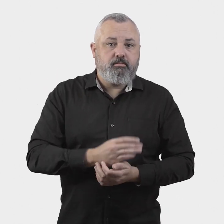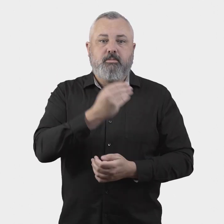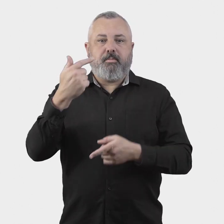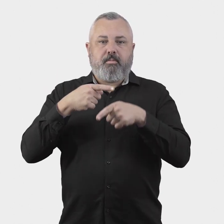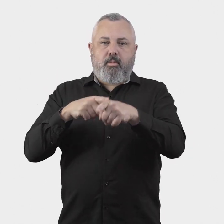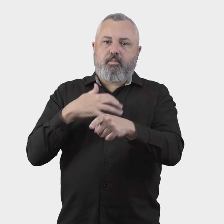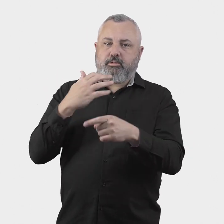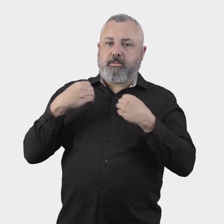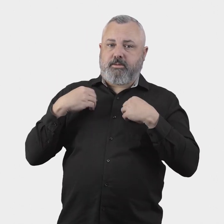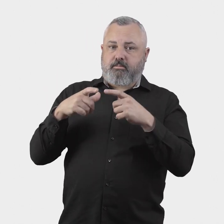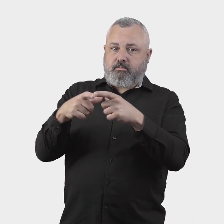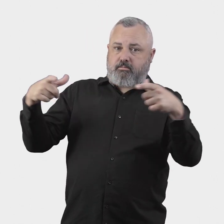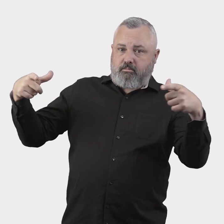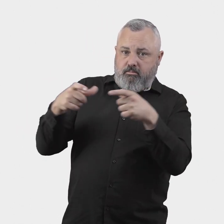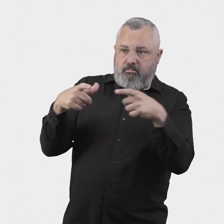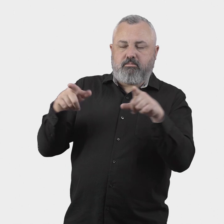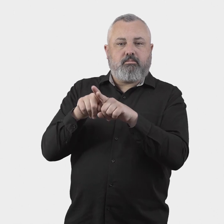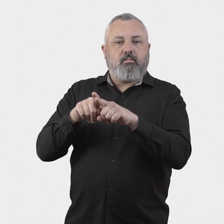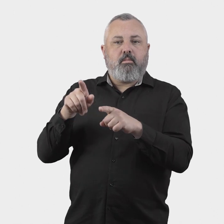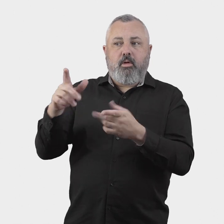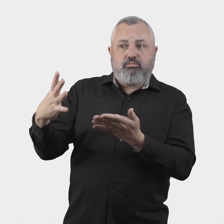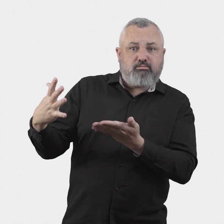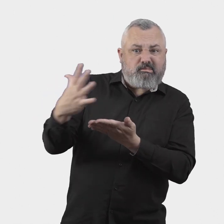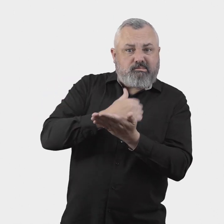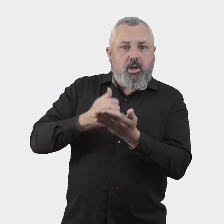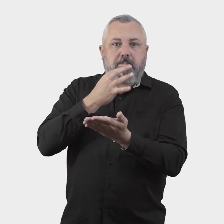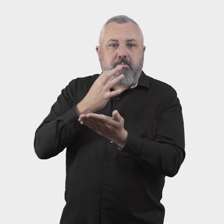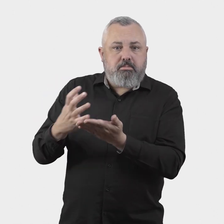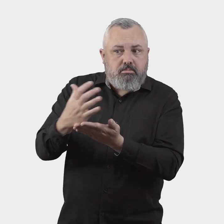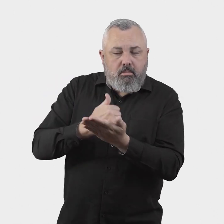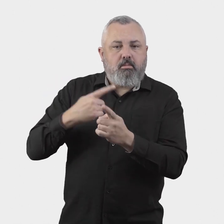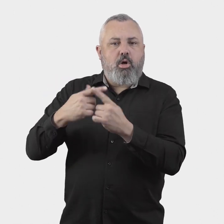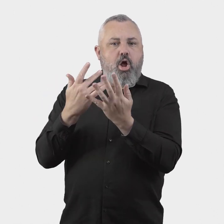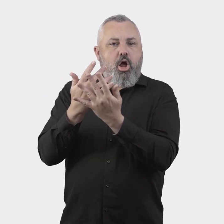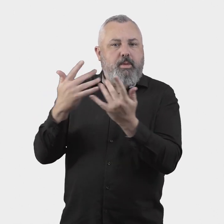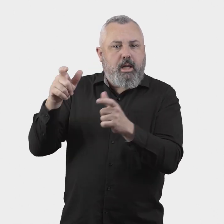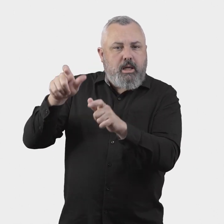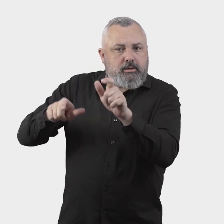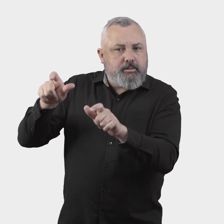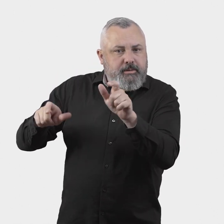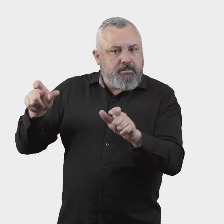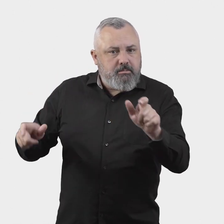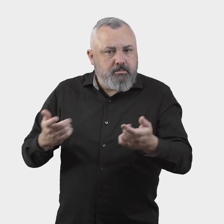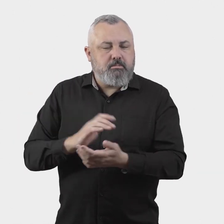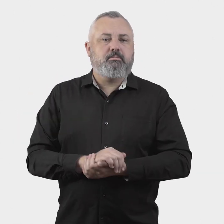charges based on business size (measured either by revenue or customer volume)